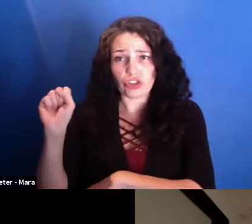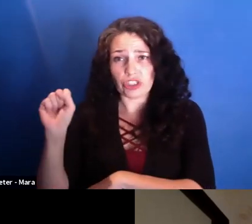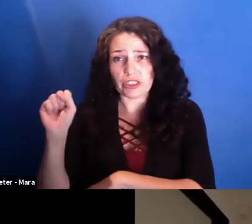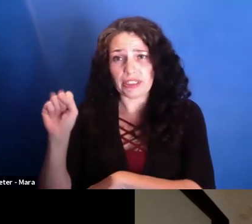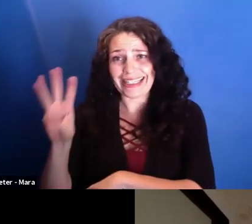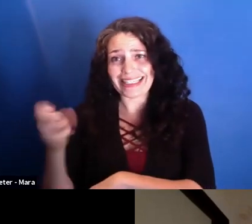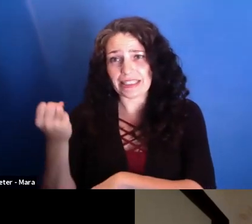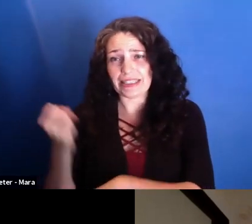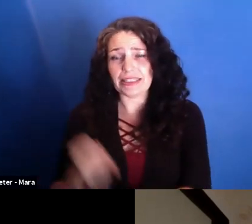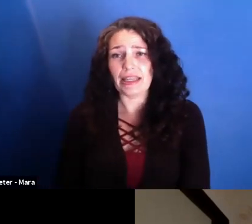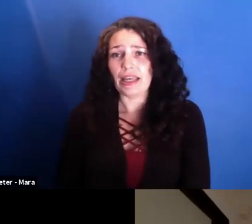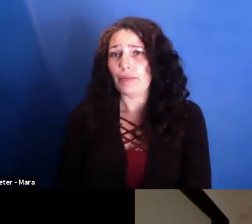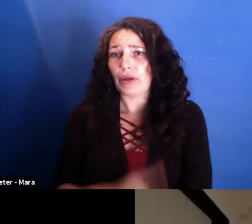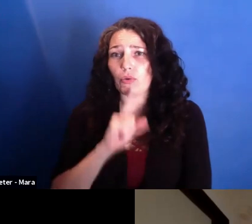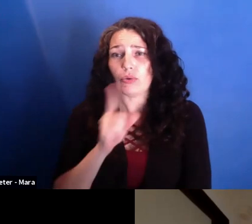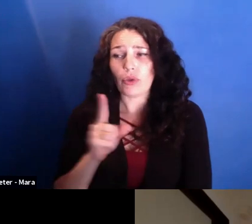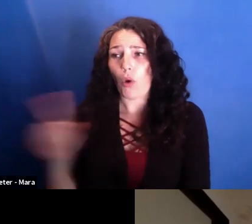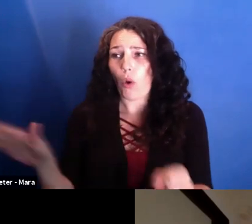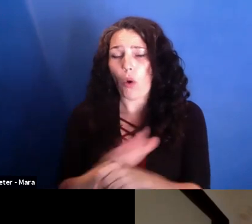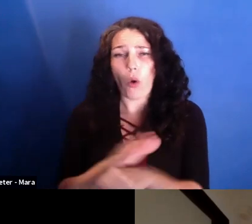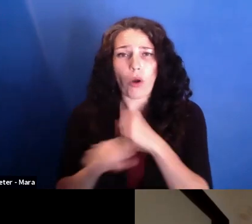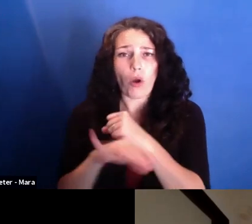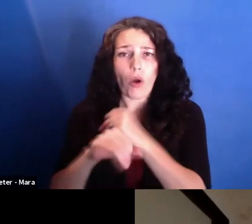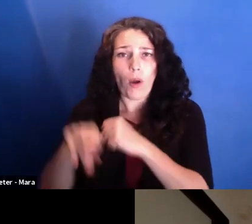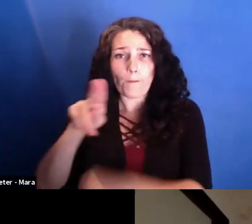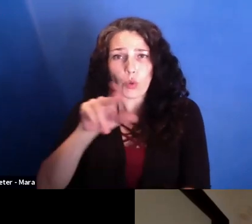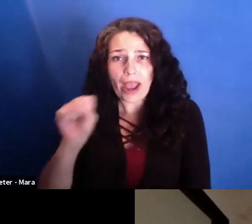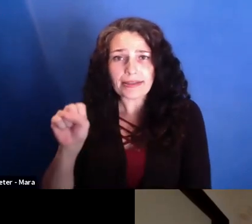And the whole press just failed. They just repeated what they were saying, that they can